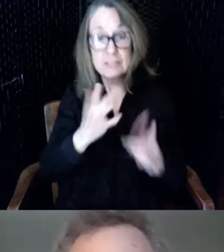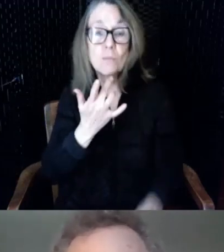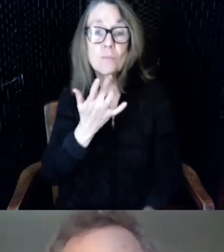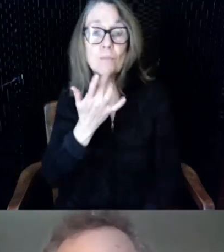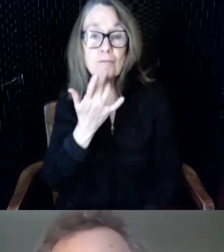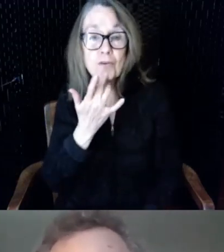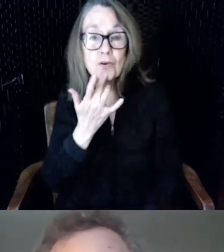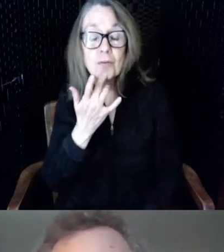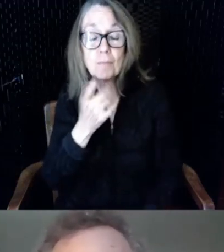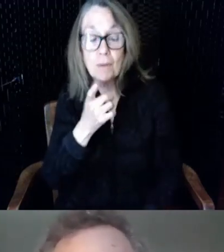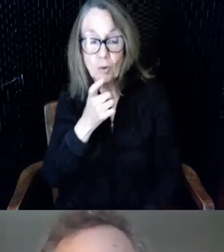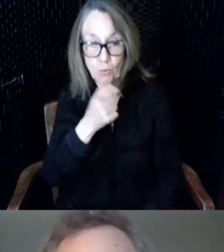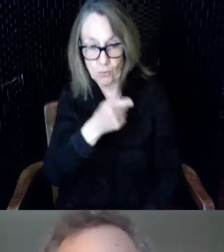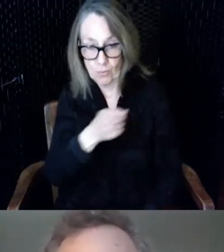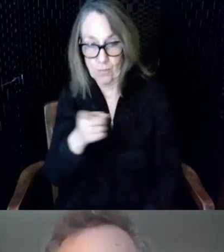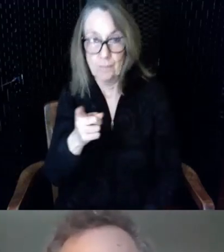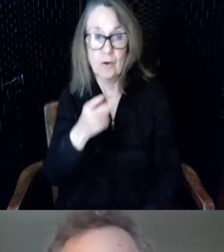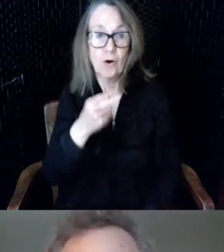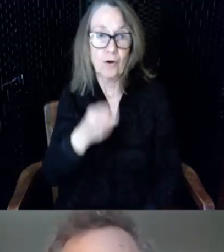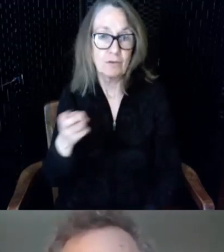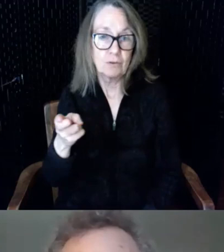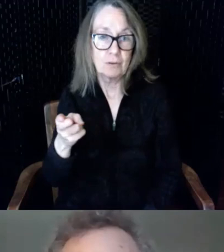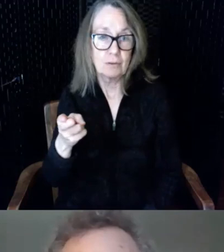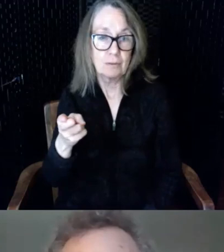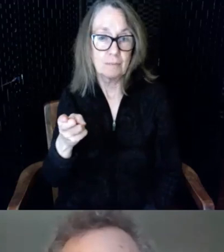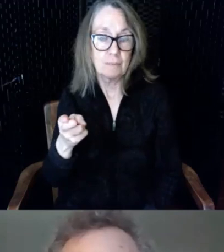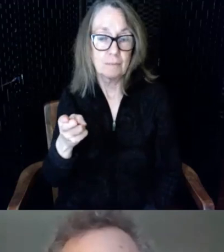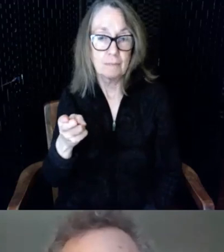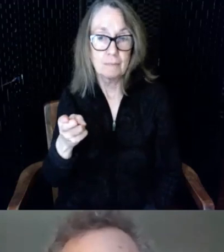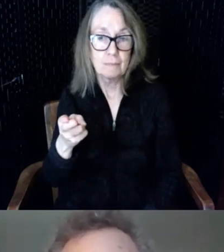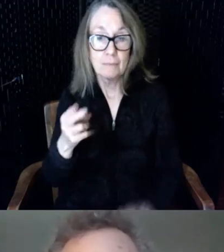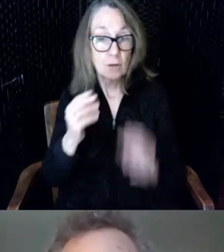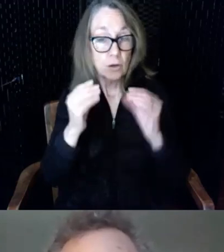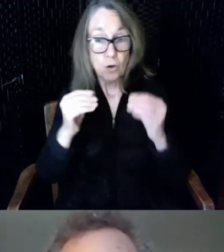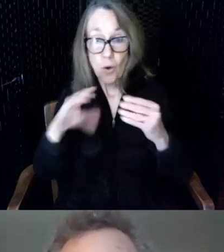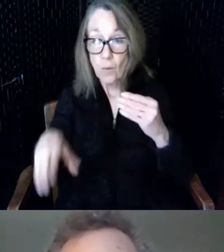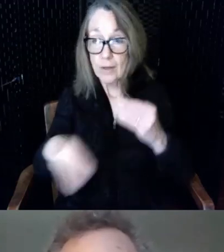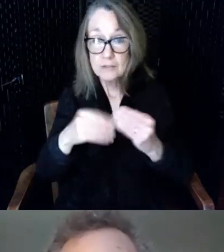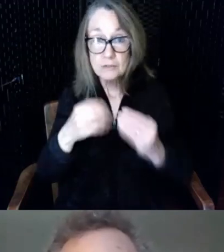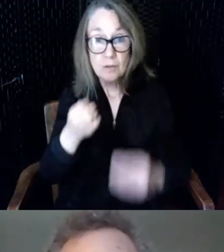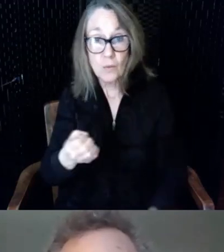hard of hearing No additional equipment is needed and I